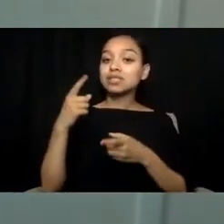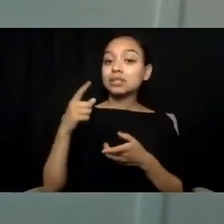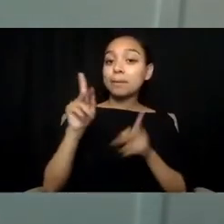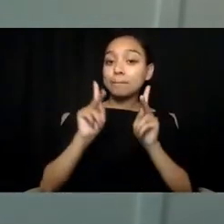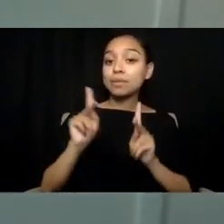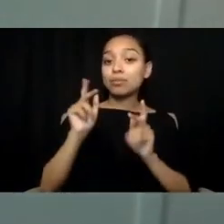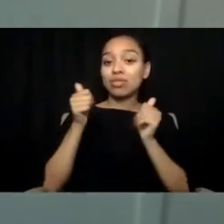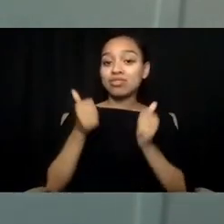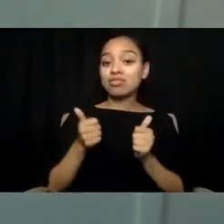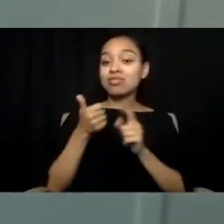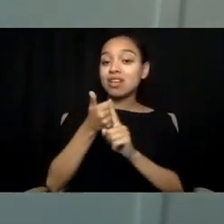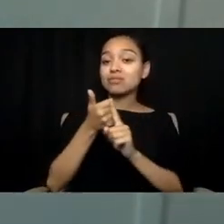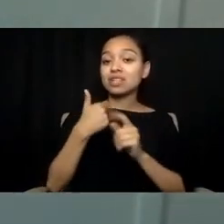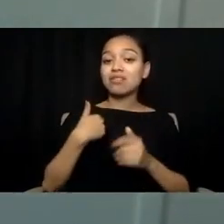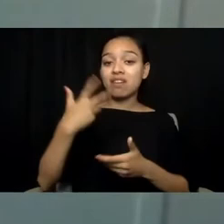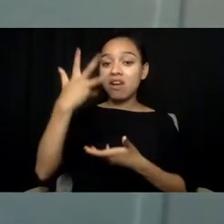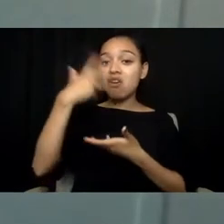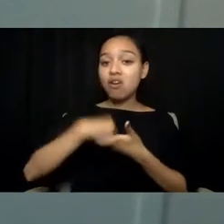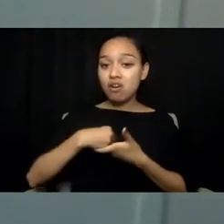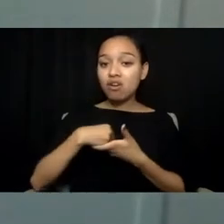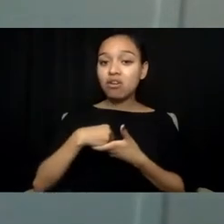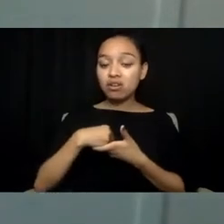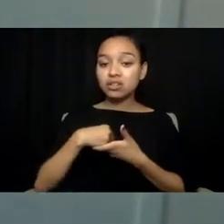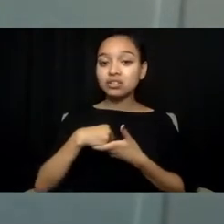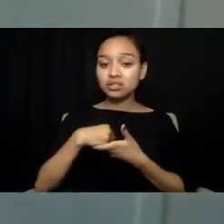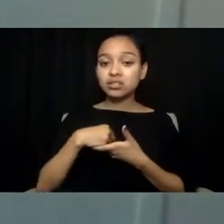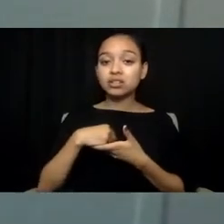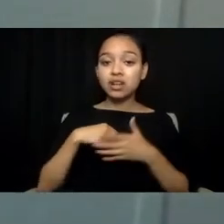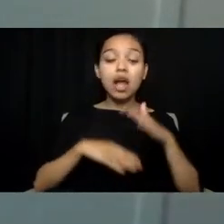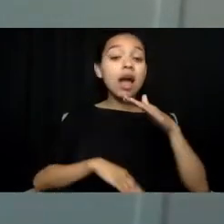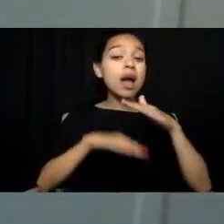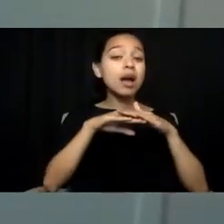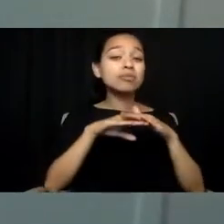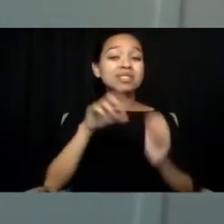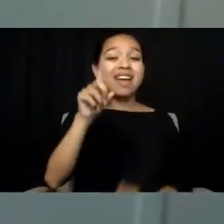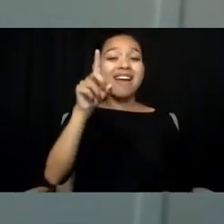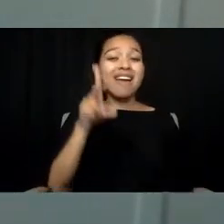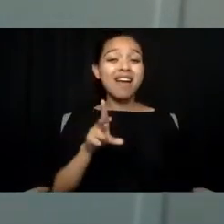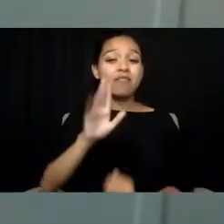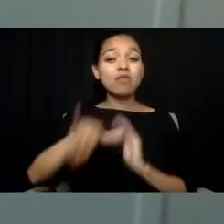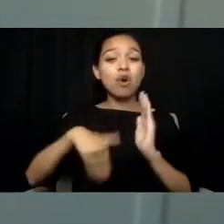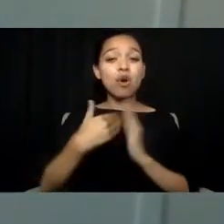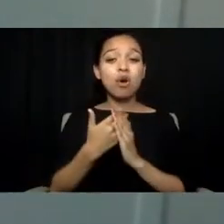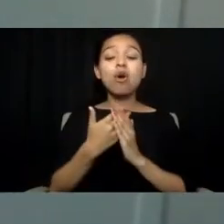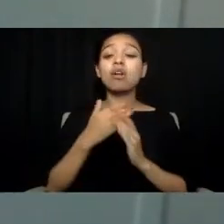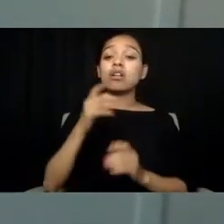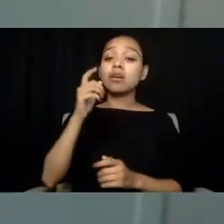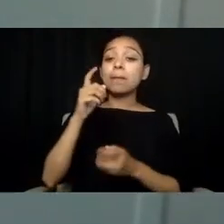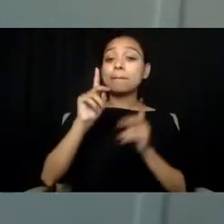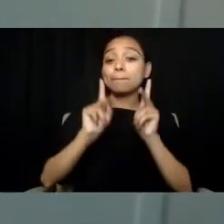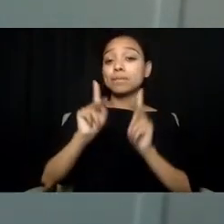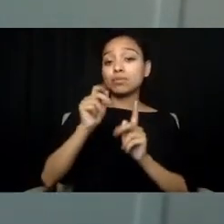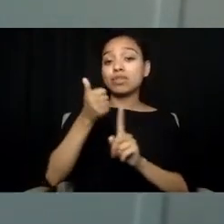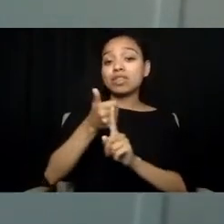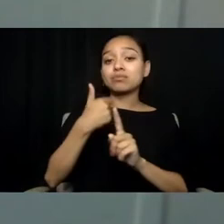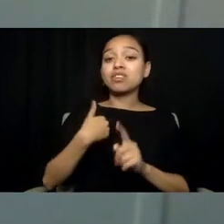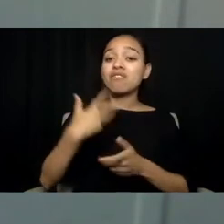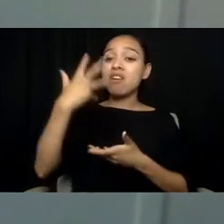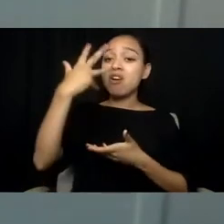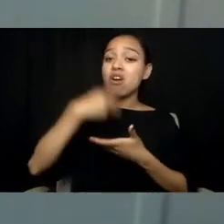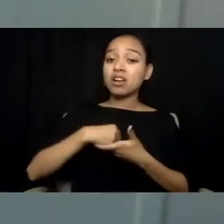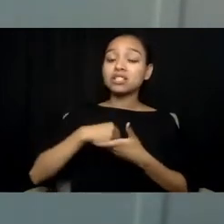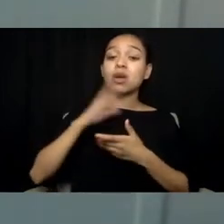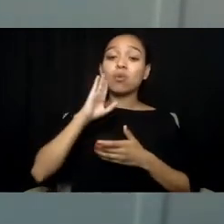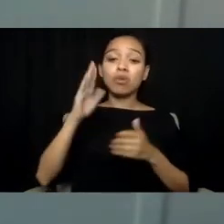up to half of all autistic people will attempt suicide in their lifetime.